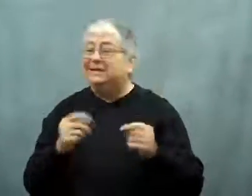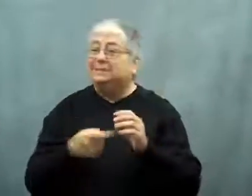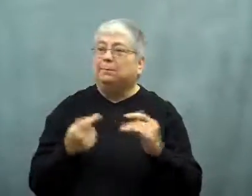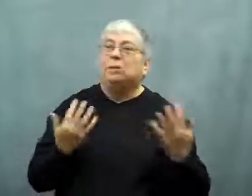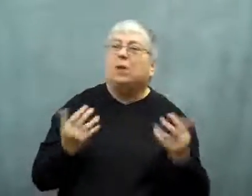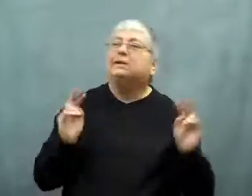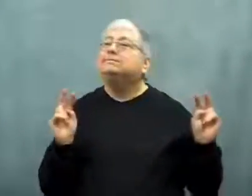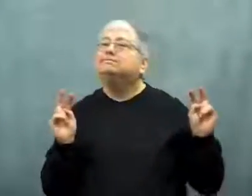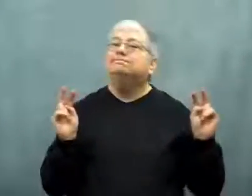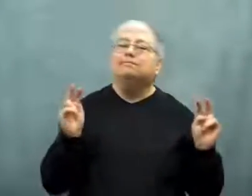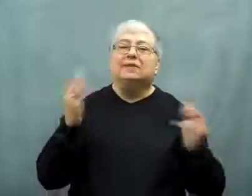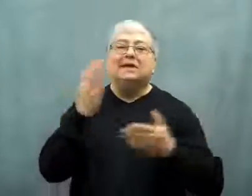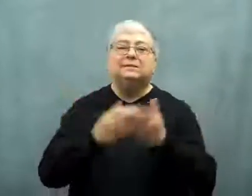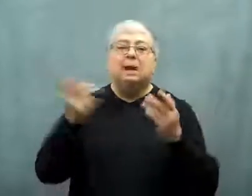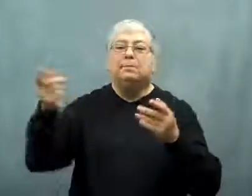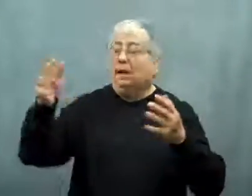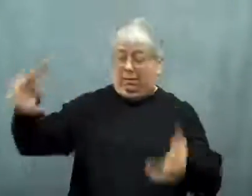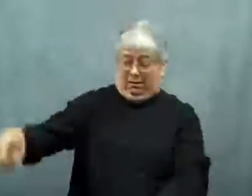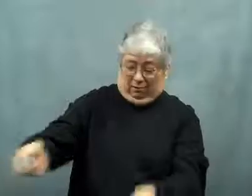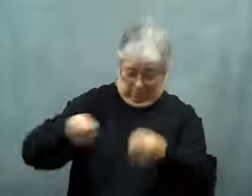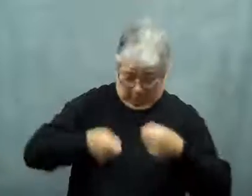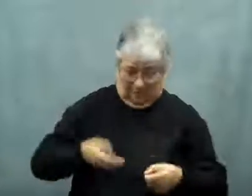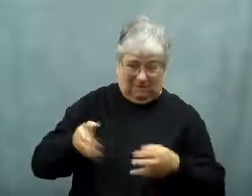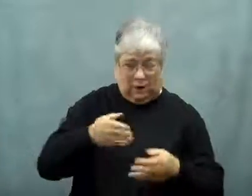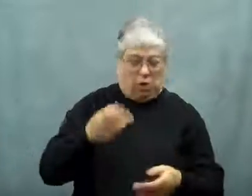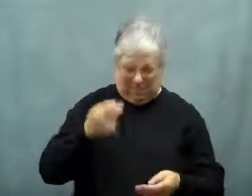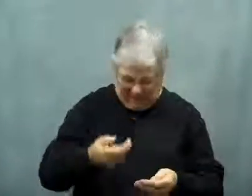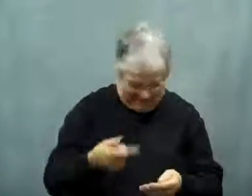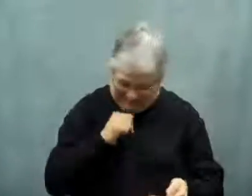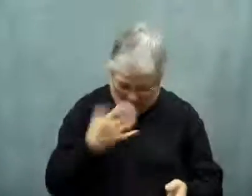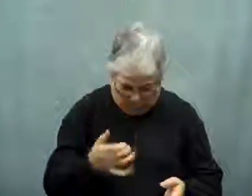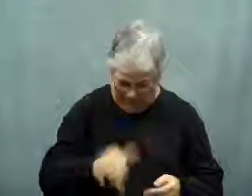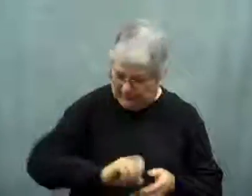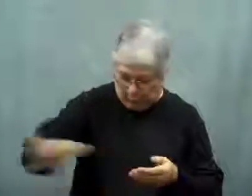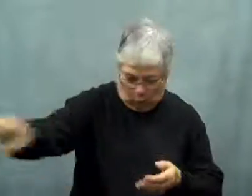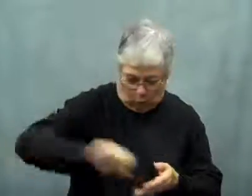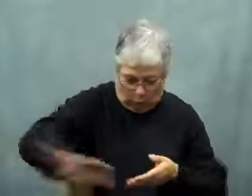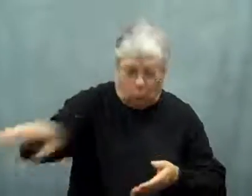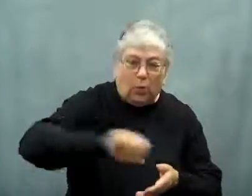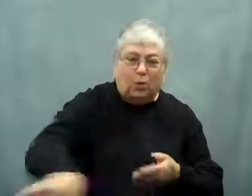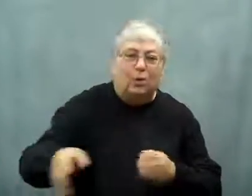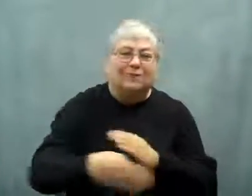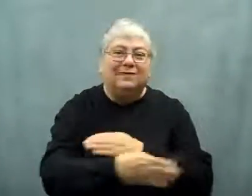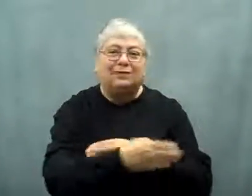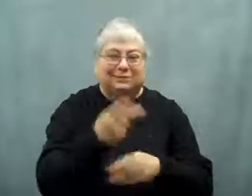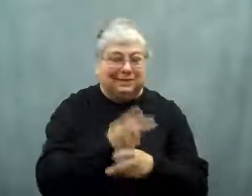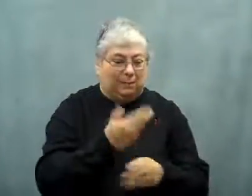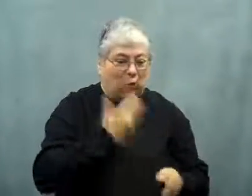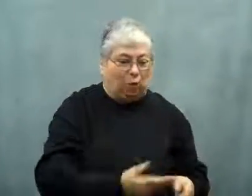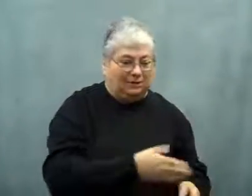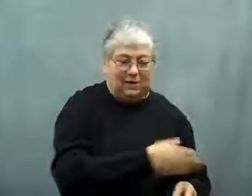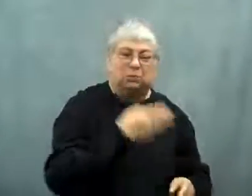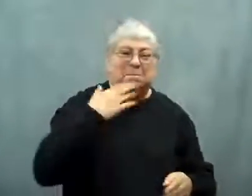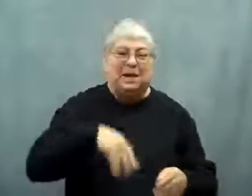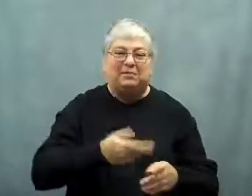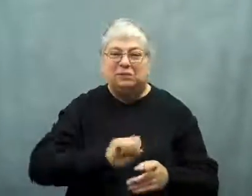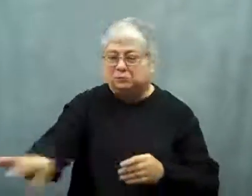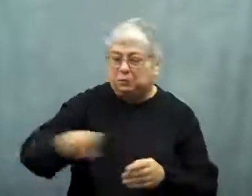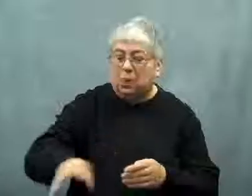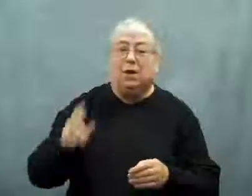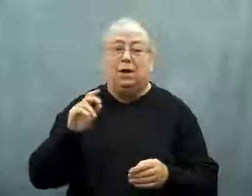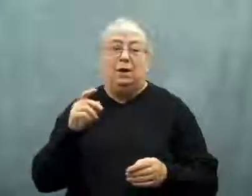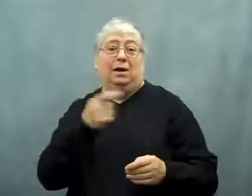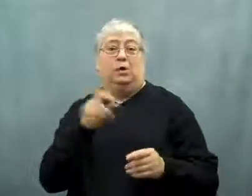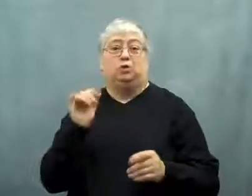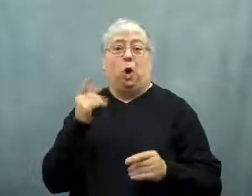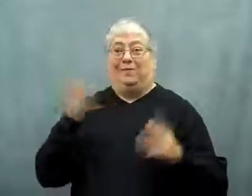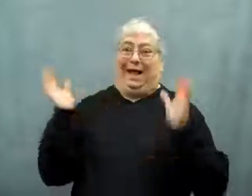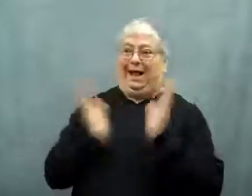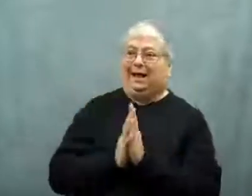They wait for undesirable fish to be sorted and thrown back into the sea.